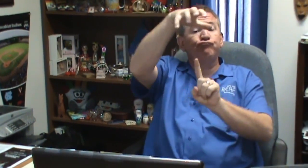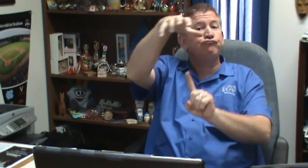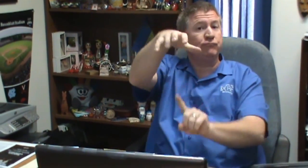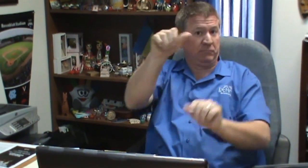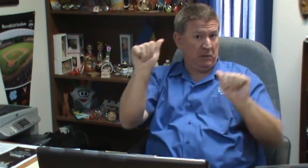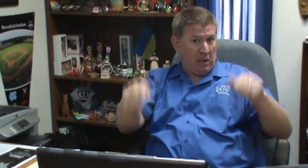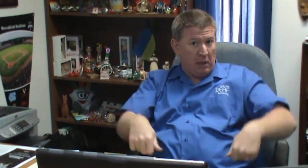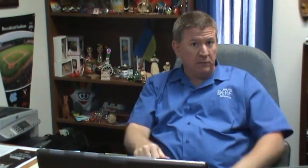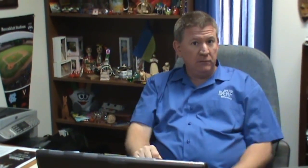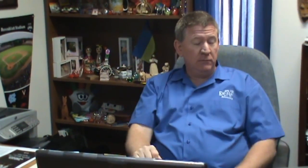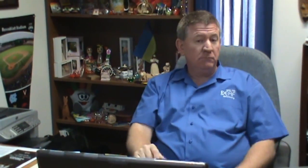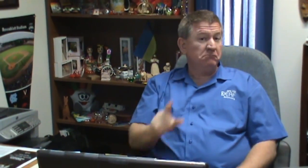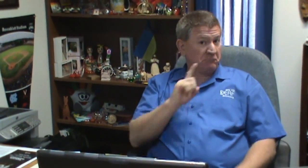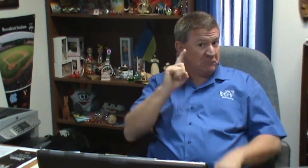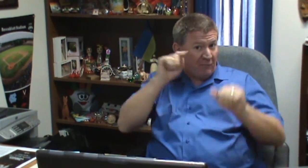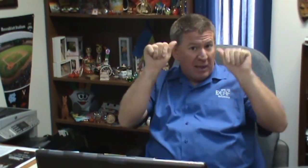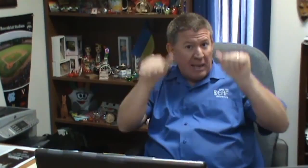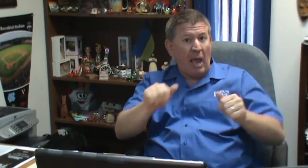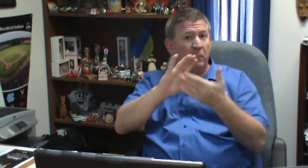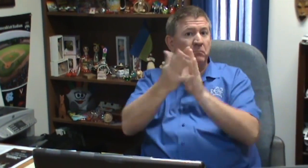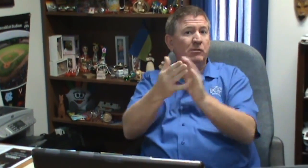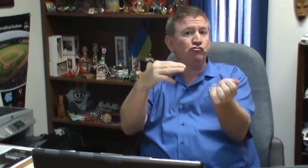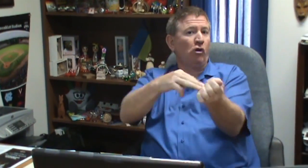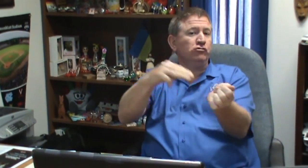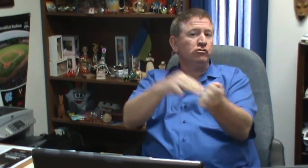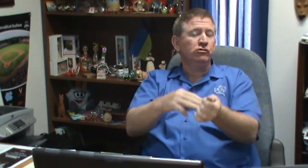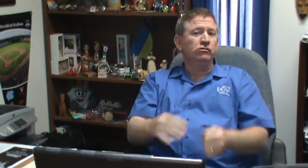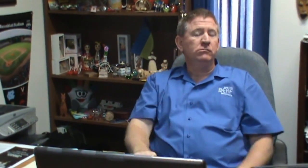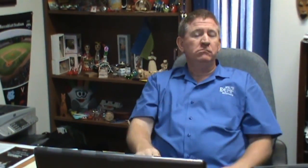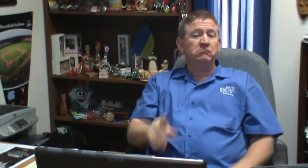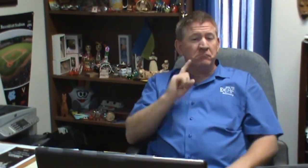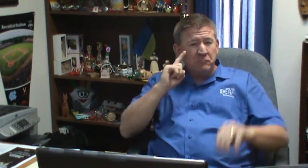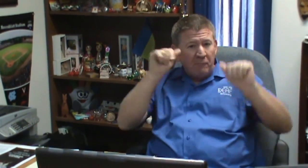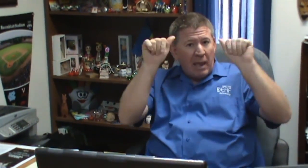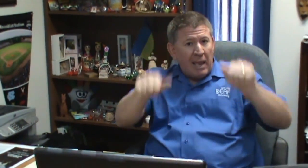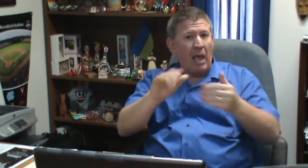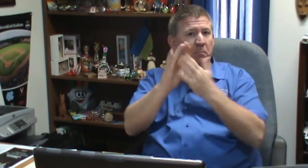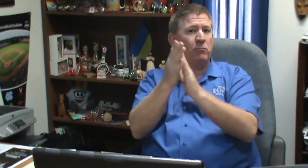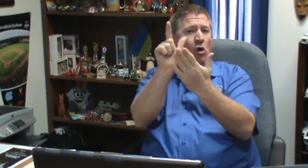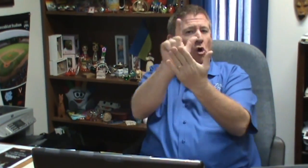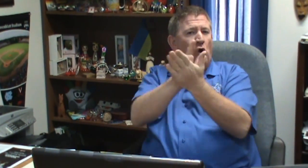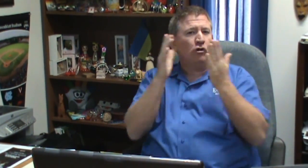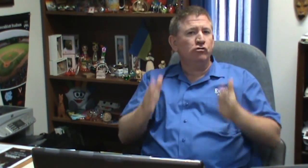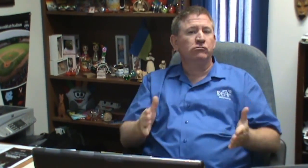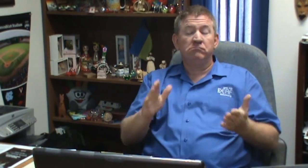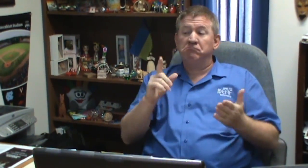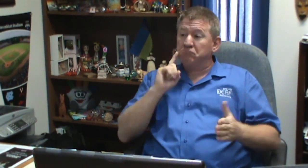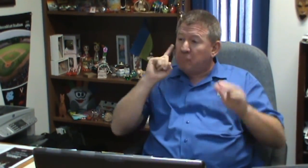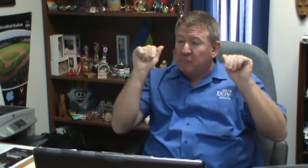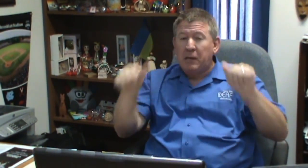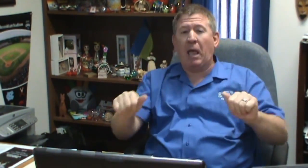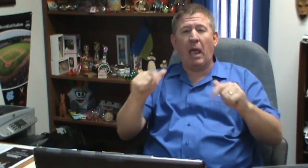can parachute and skydive. Deaf people can become medical doctors. Deaf people can become